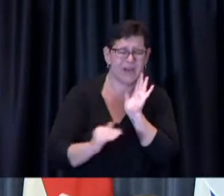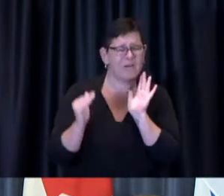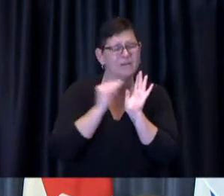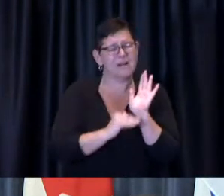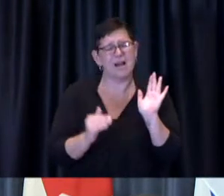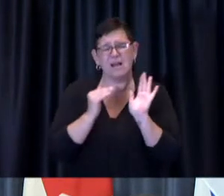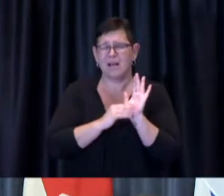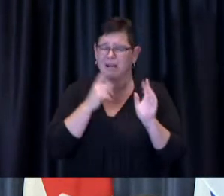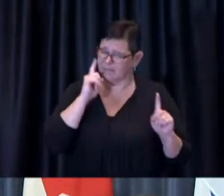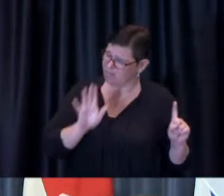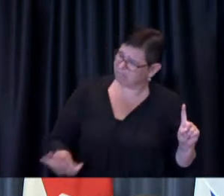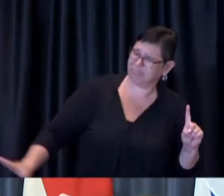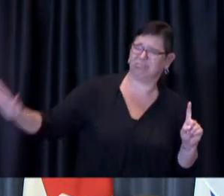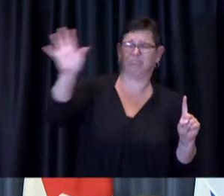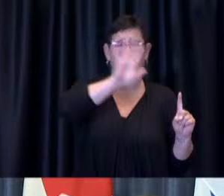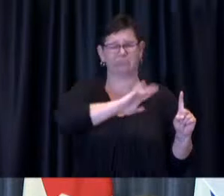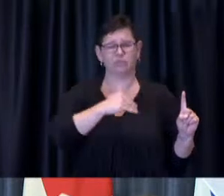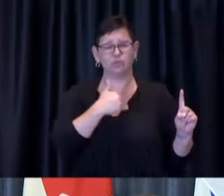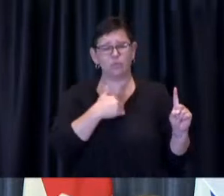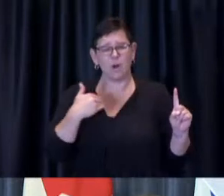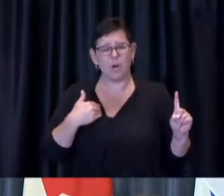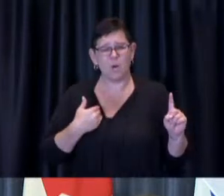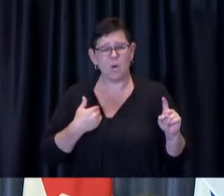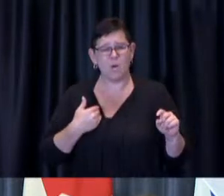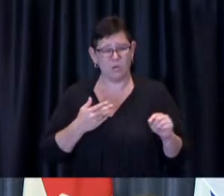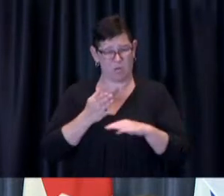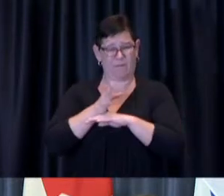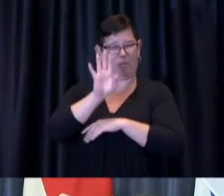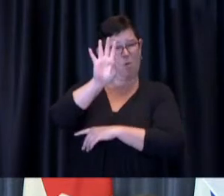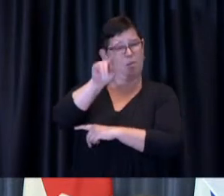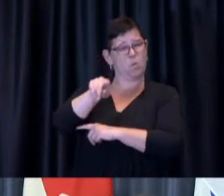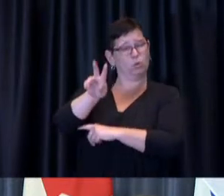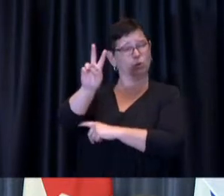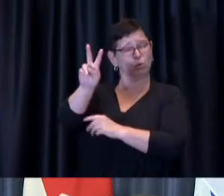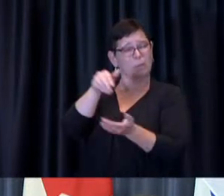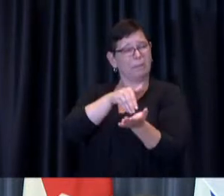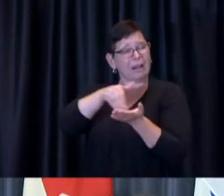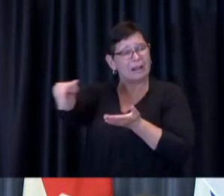To date, more than 4.2 million doses of COVID-19 vaccine